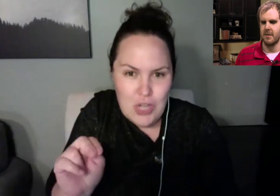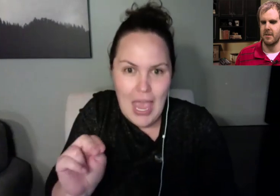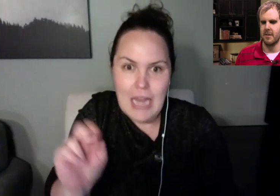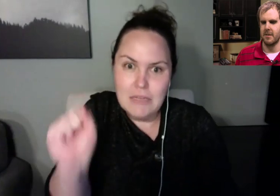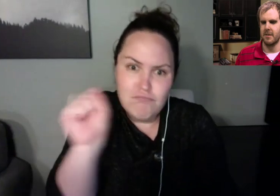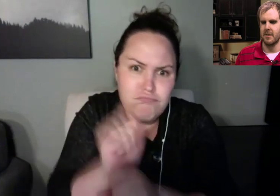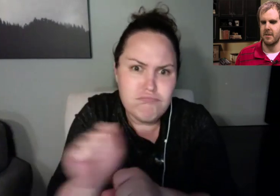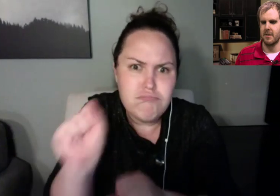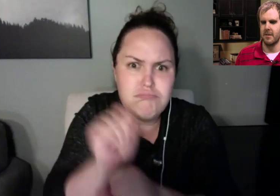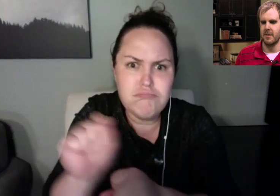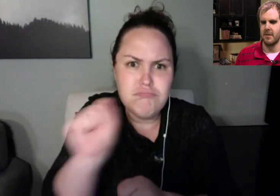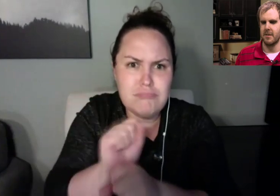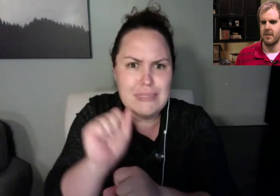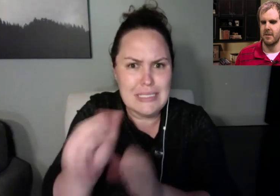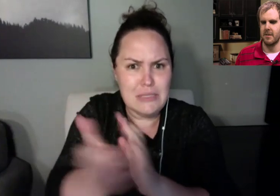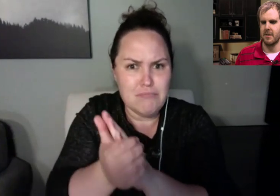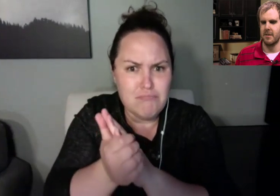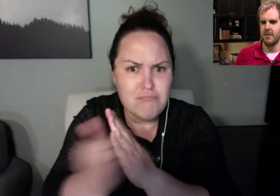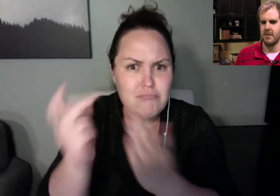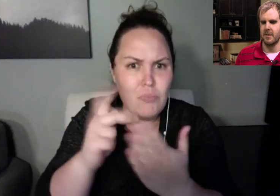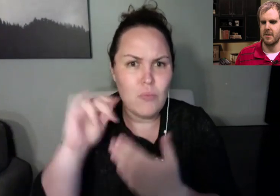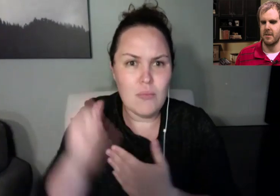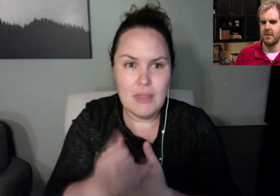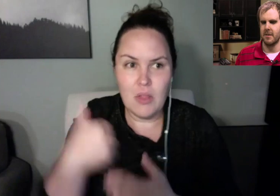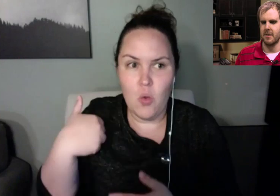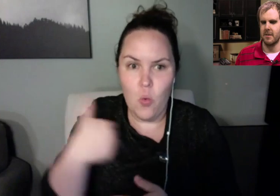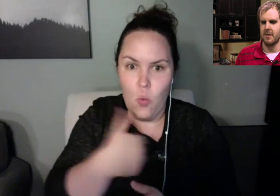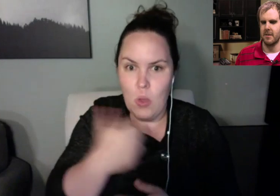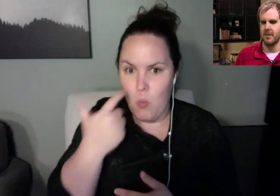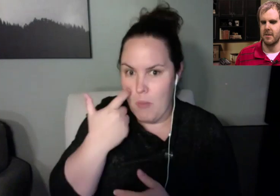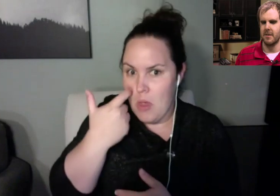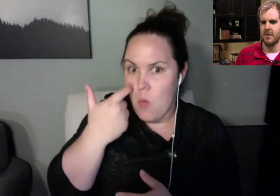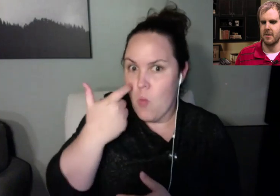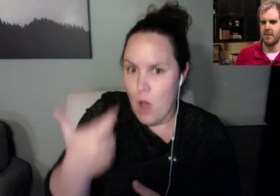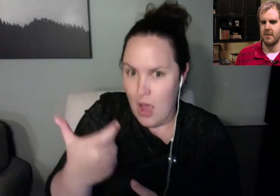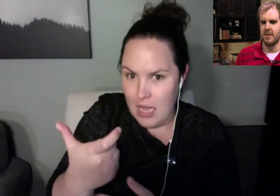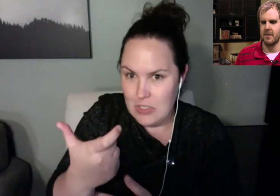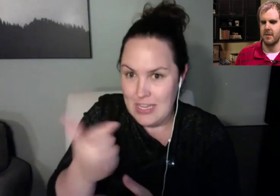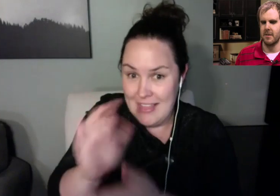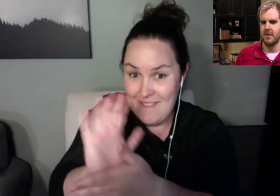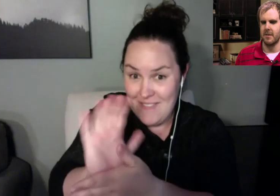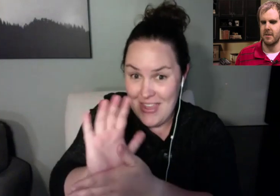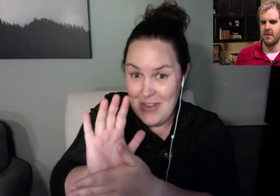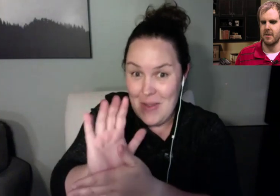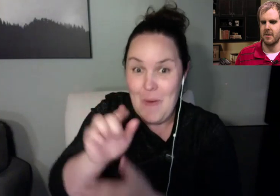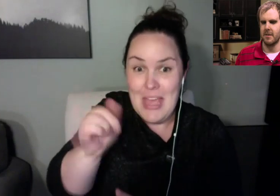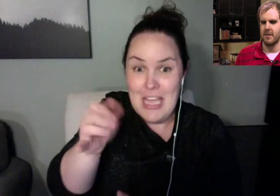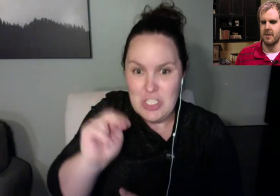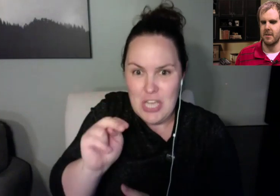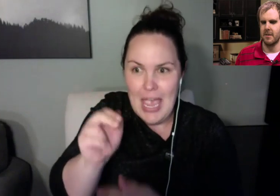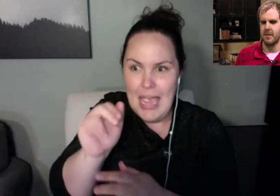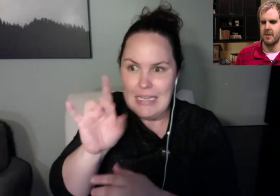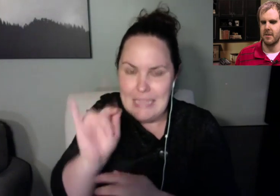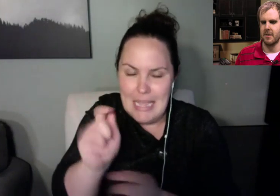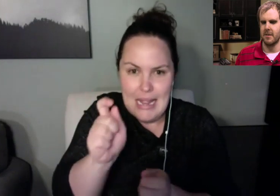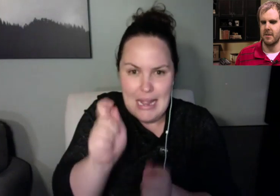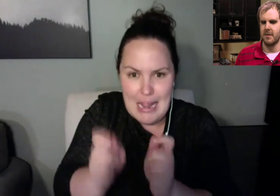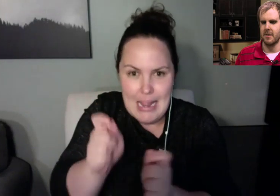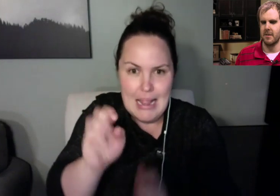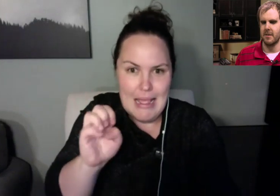this and we will be watching the video that she has edited in just a couple of minutes.